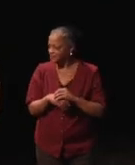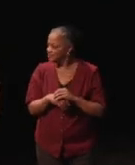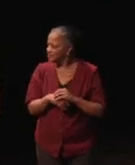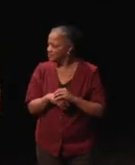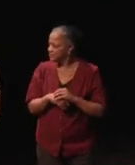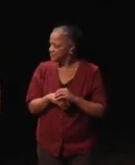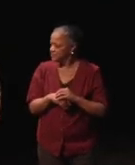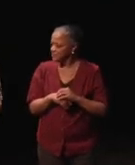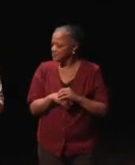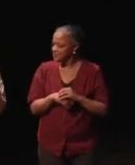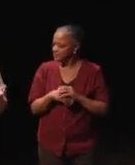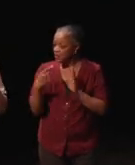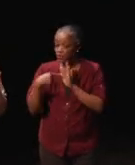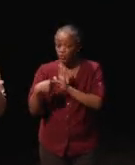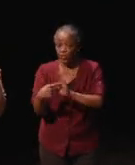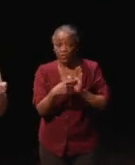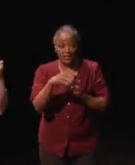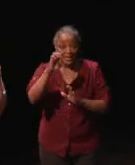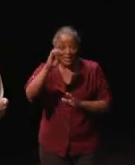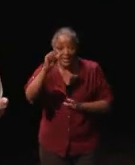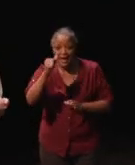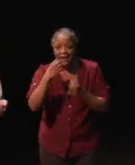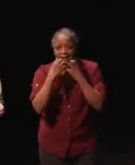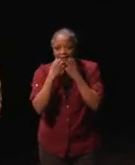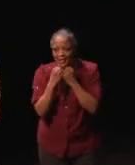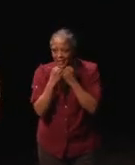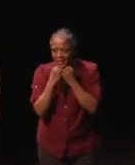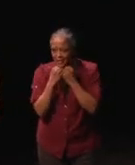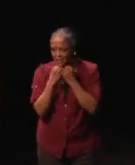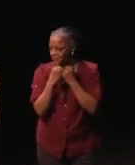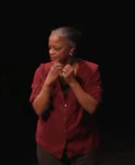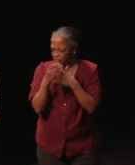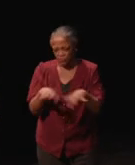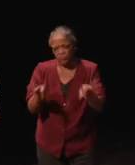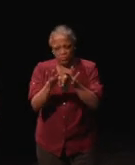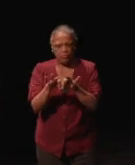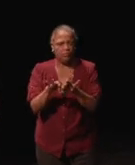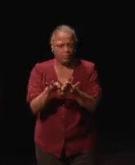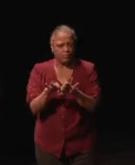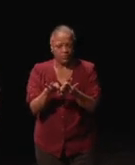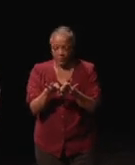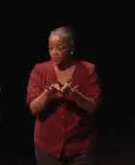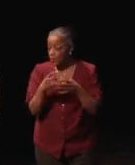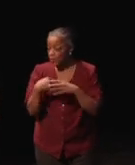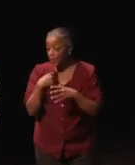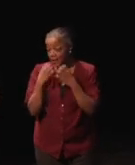It shows that EA really does care, and that's important, and we do care.